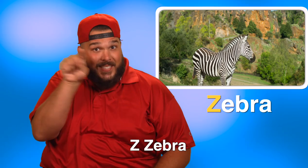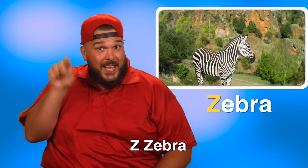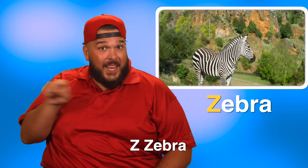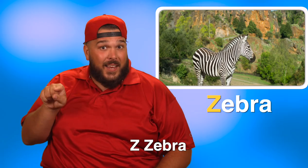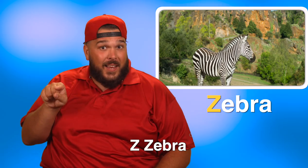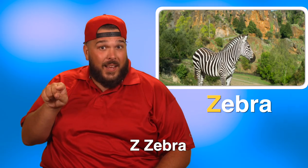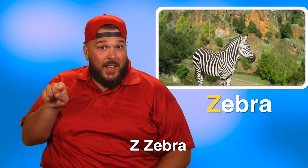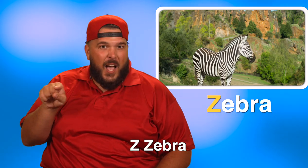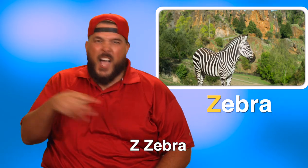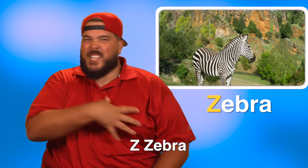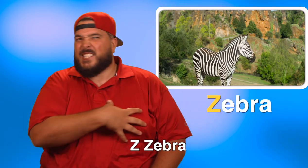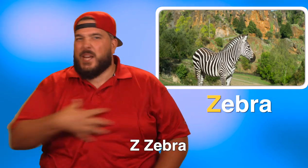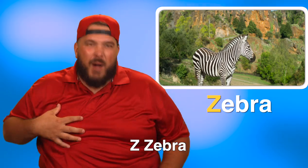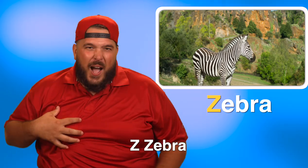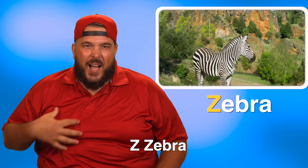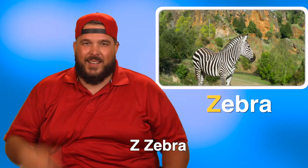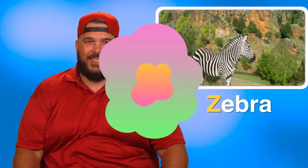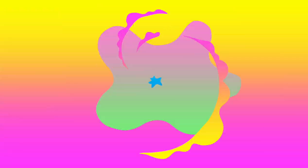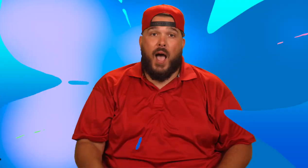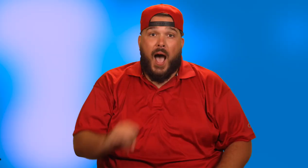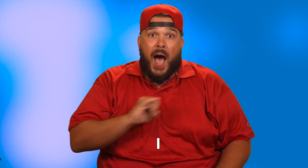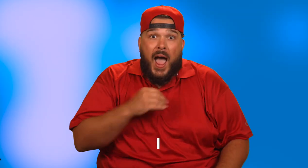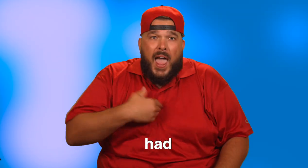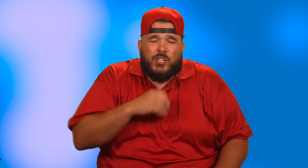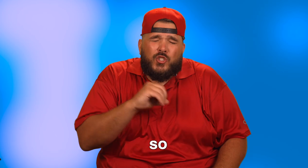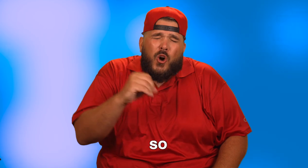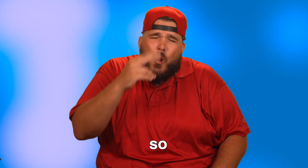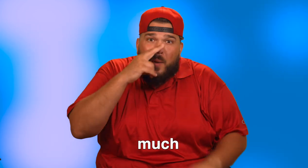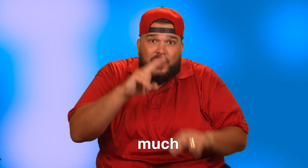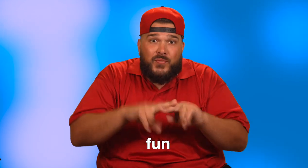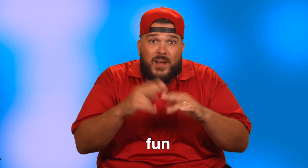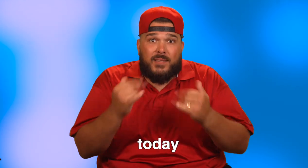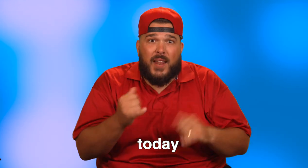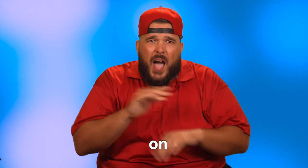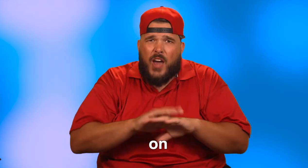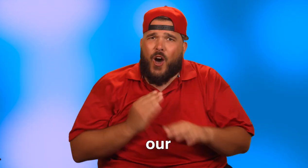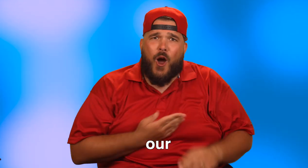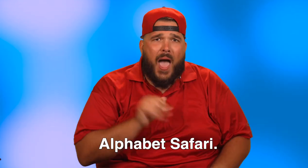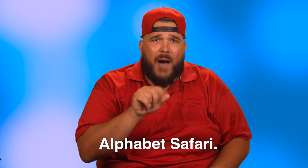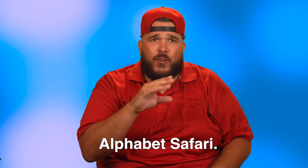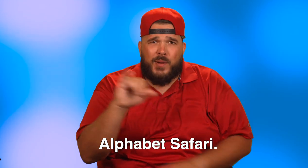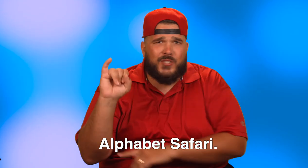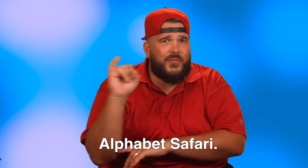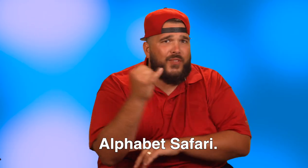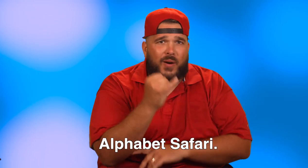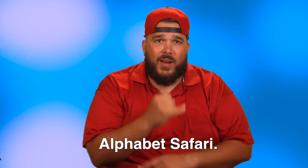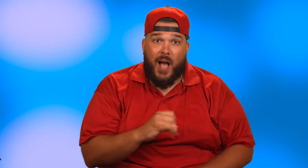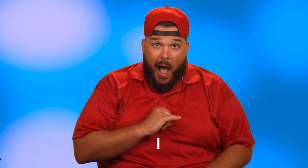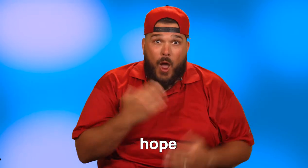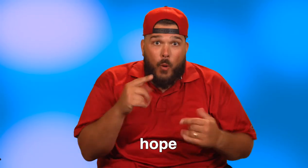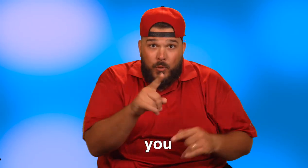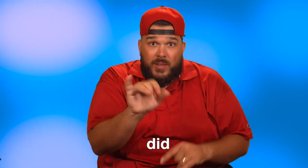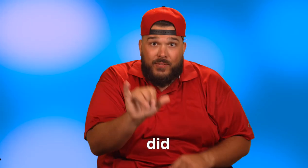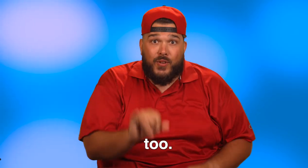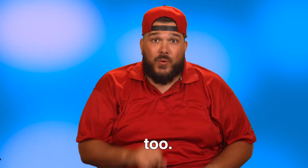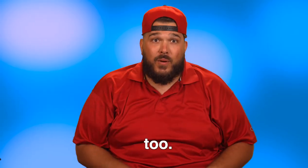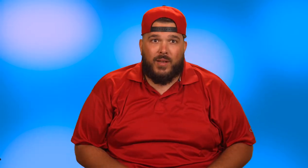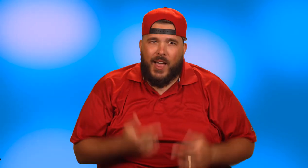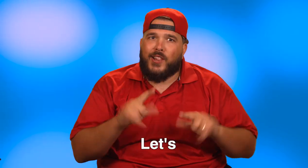Z, zebra. I have so much fun today on our alphabet safari. I hope you did too.